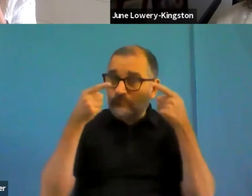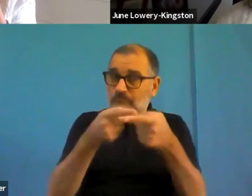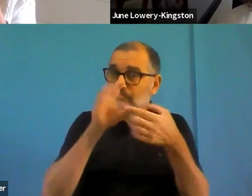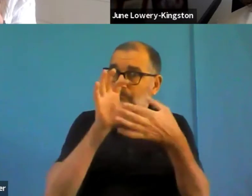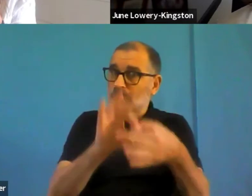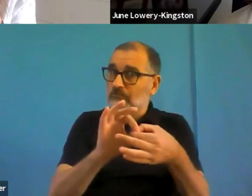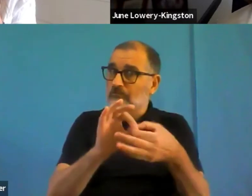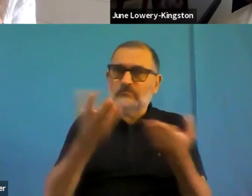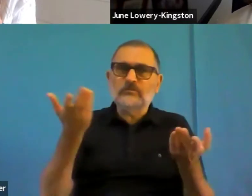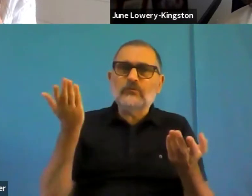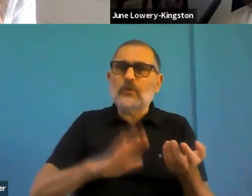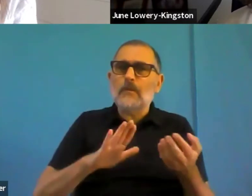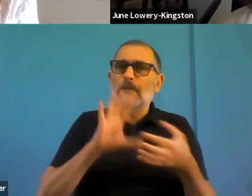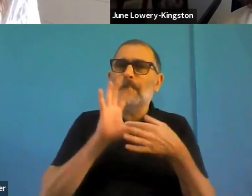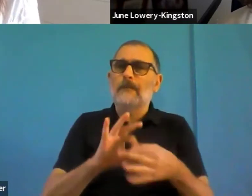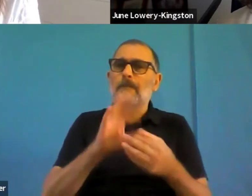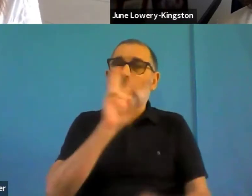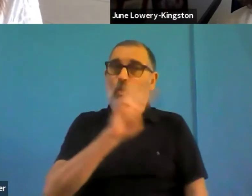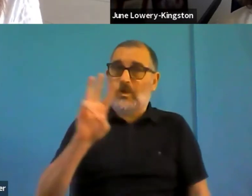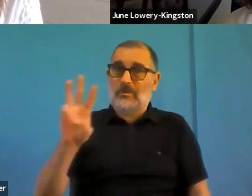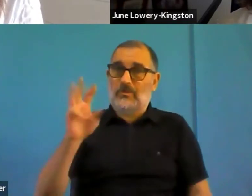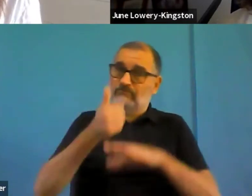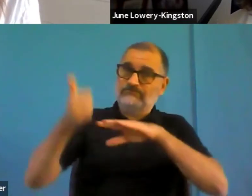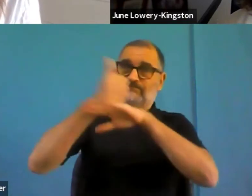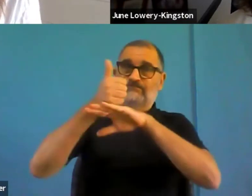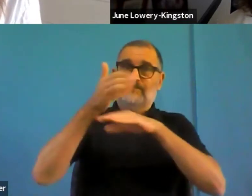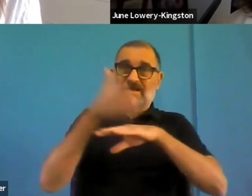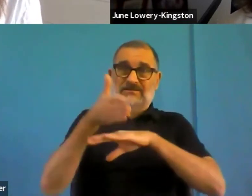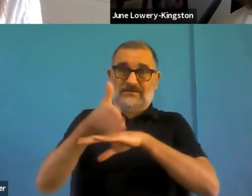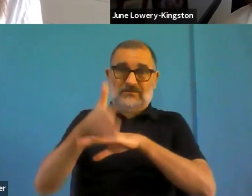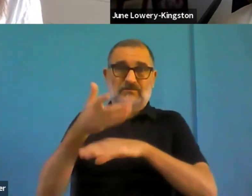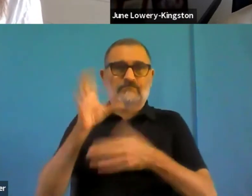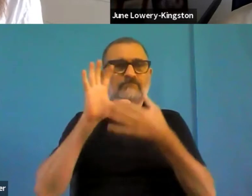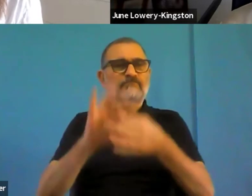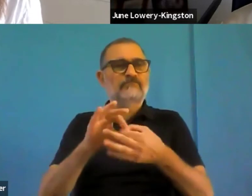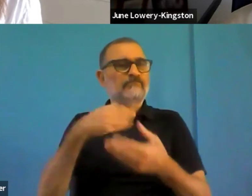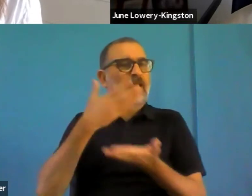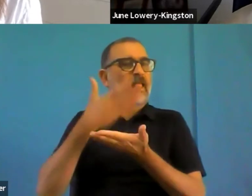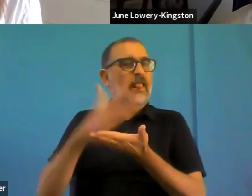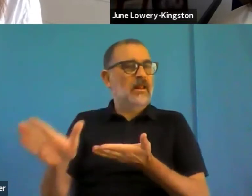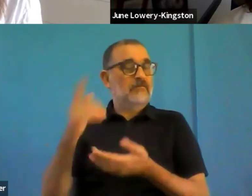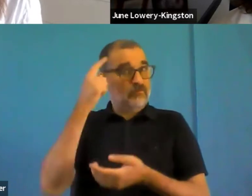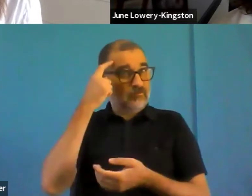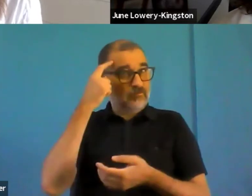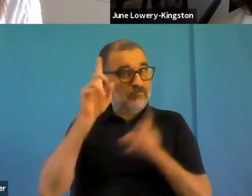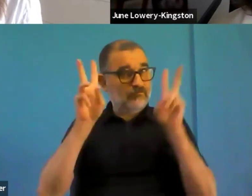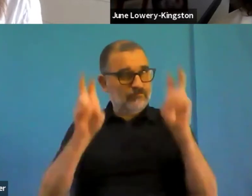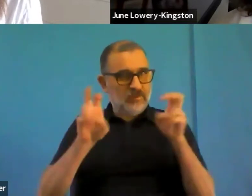has to be delivered by 23rd of June next year. So why is today such an auspicious day for the directive?